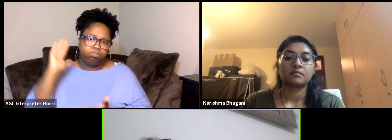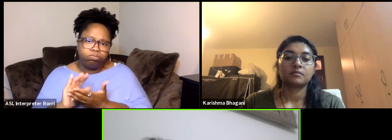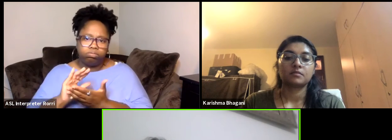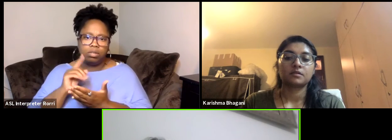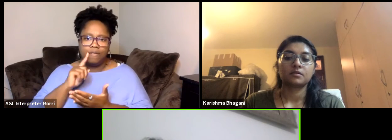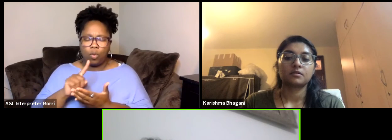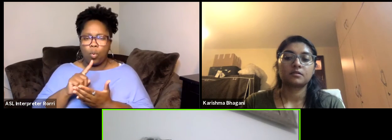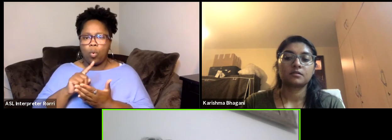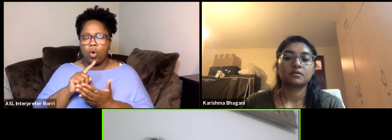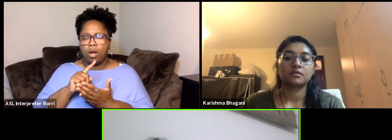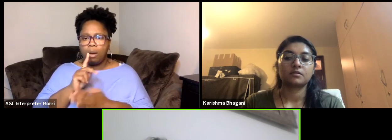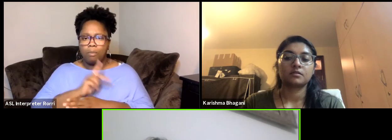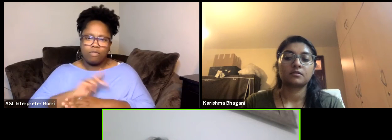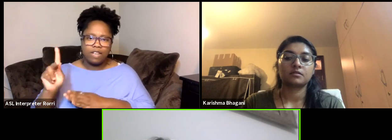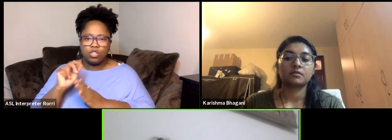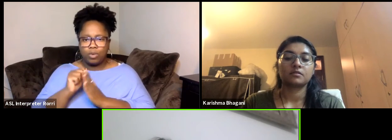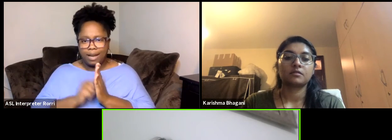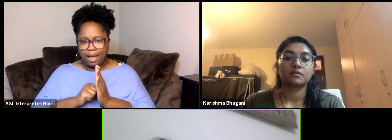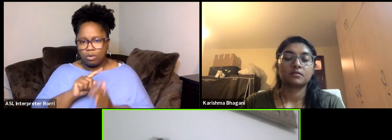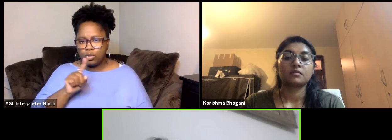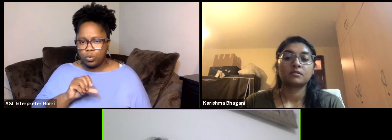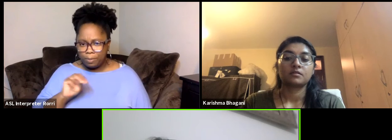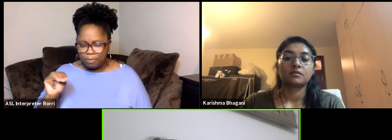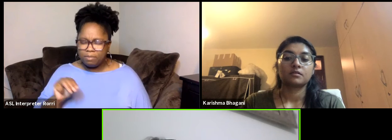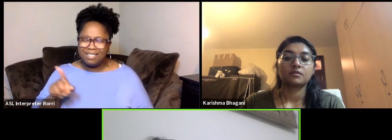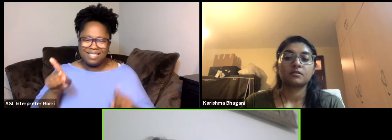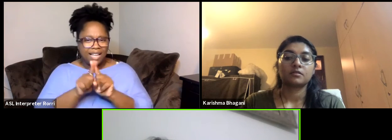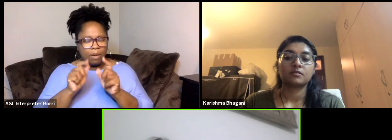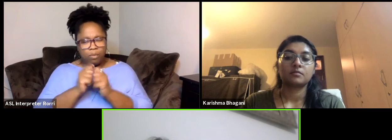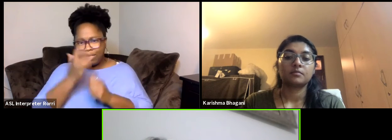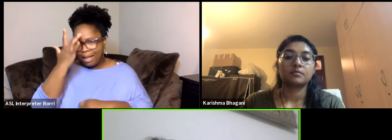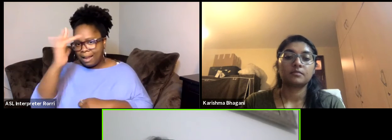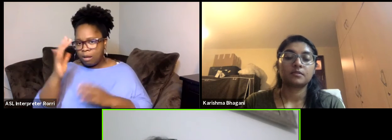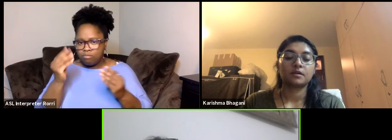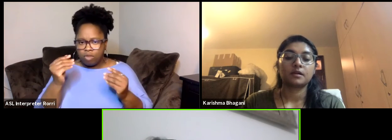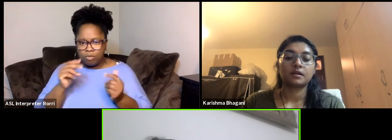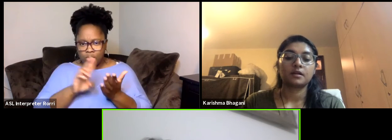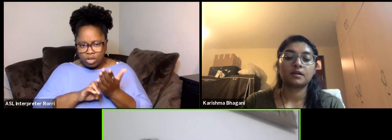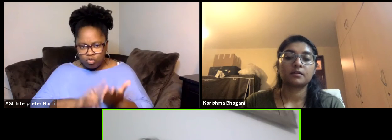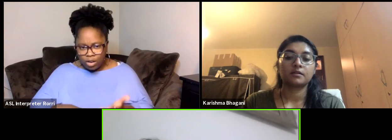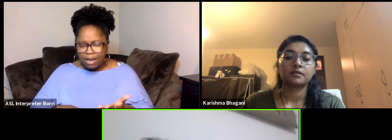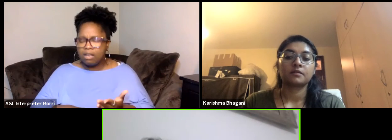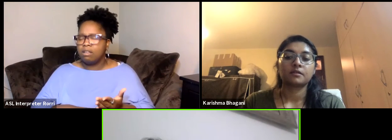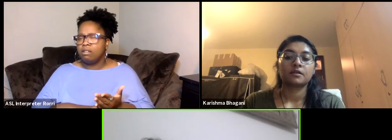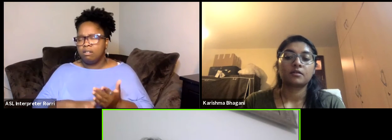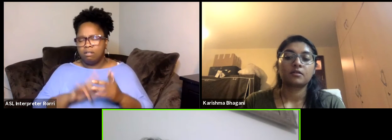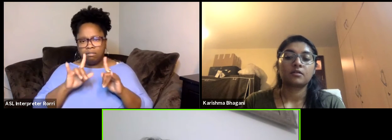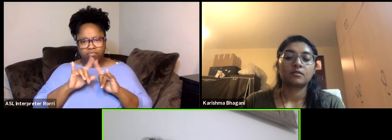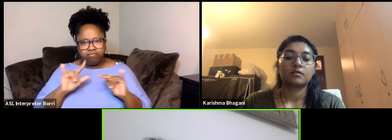like intellectual property registration with the blockchain these kind of things.